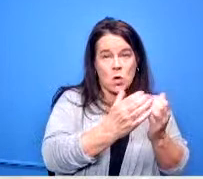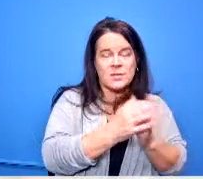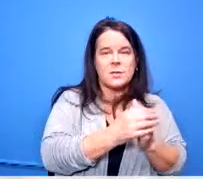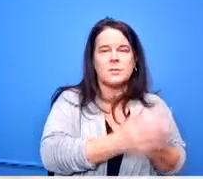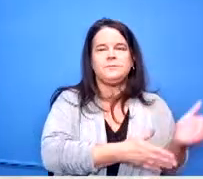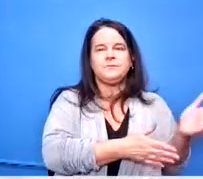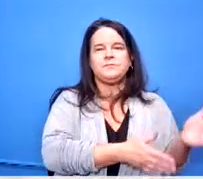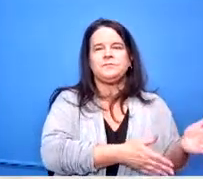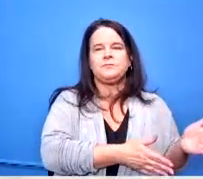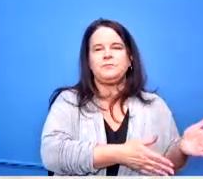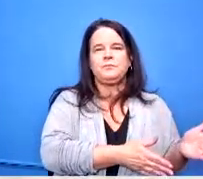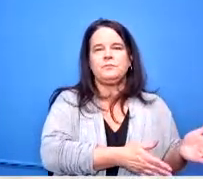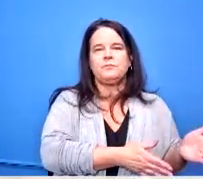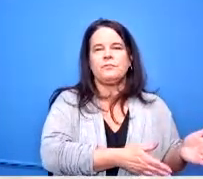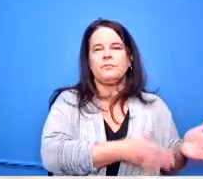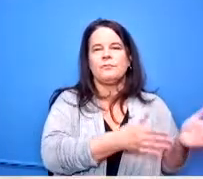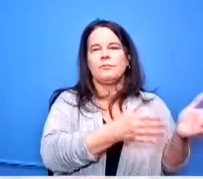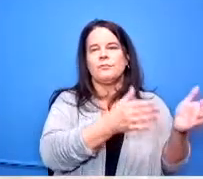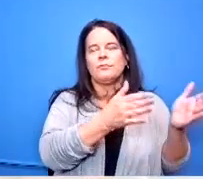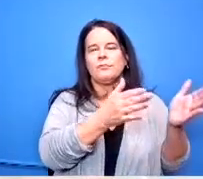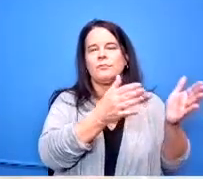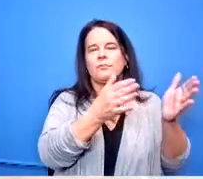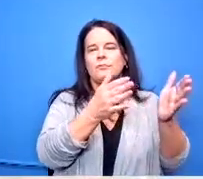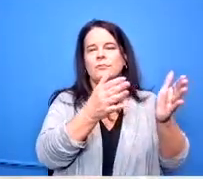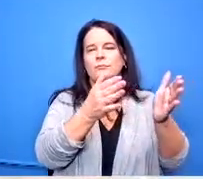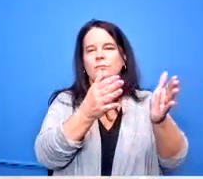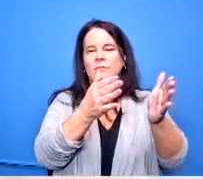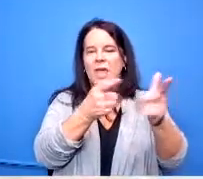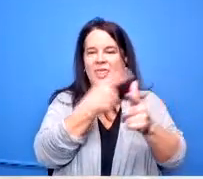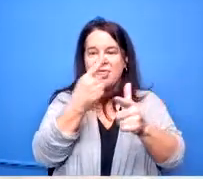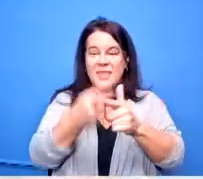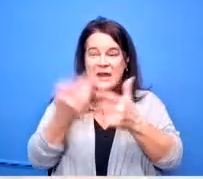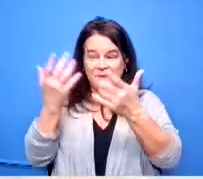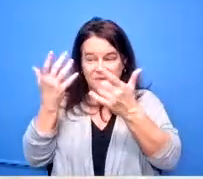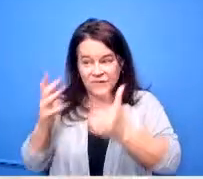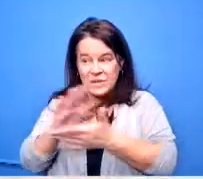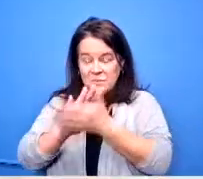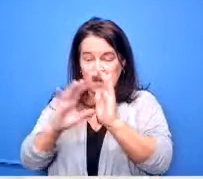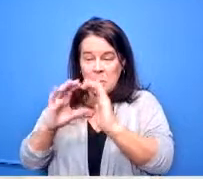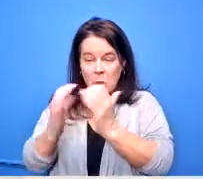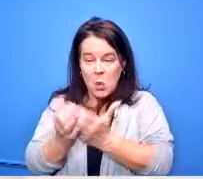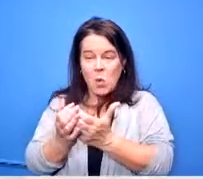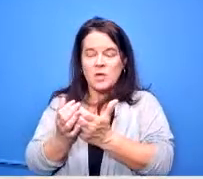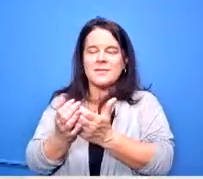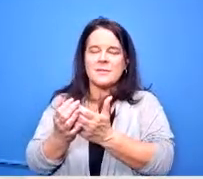um they get the help um implementing it after i bring it to the board for the approval process